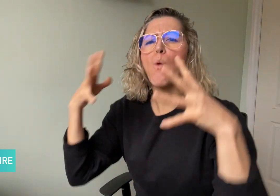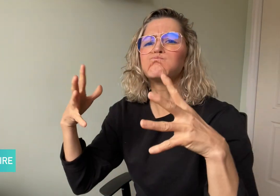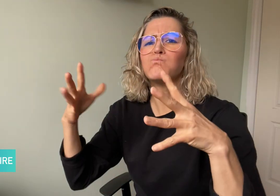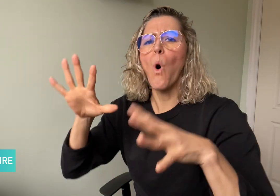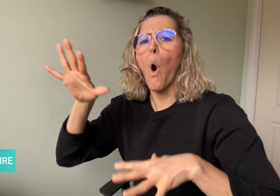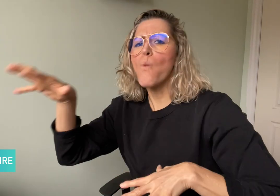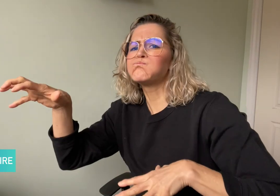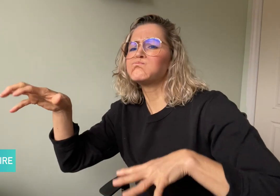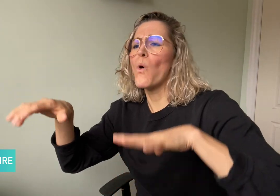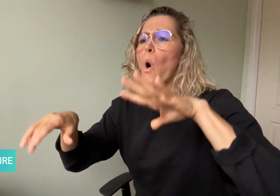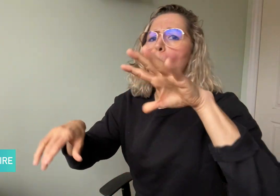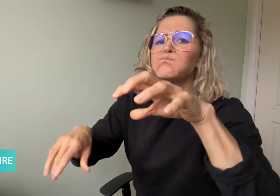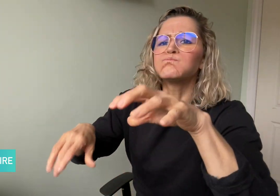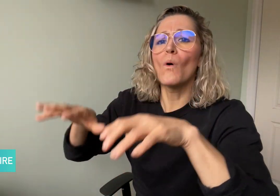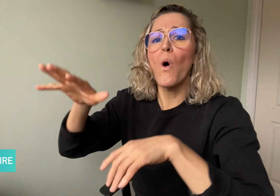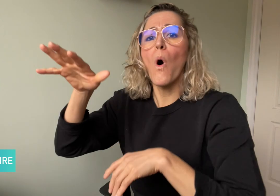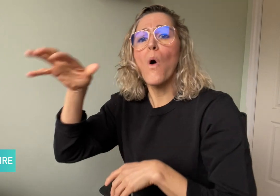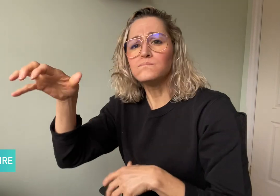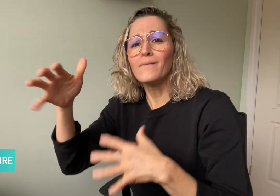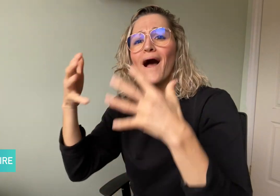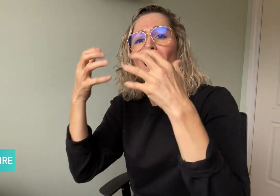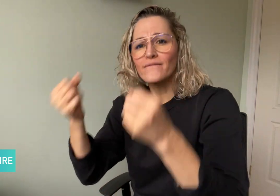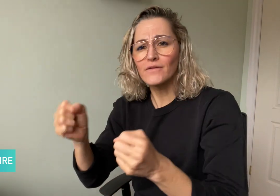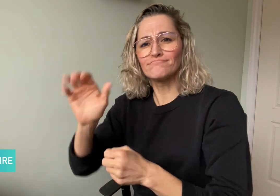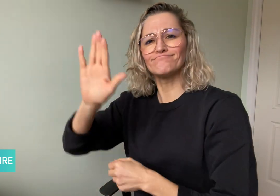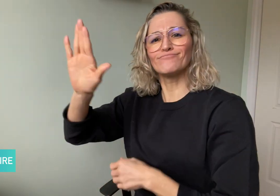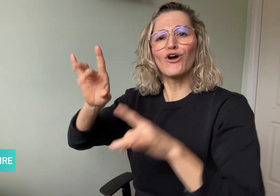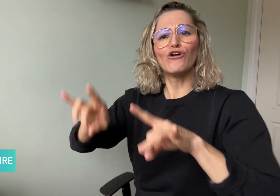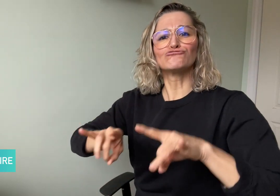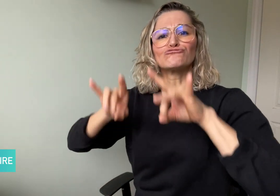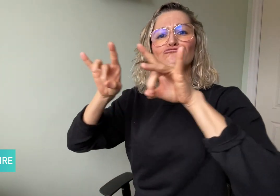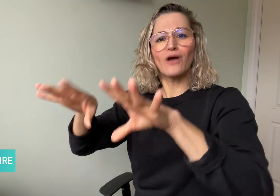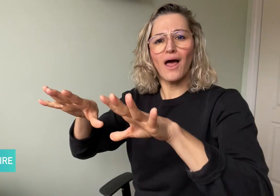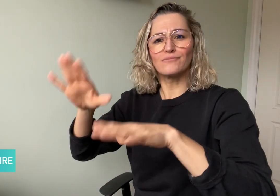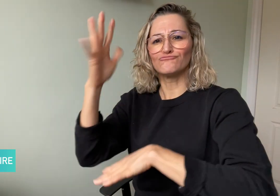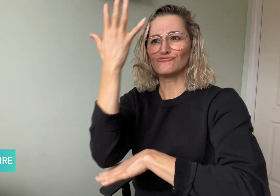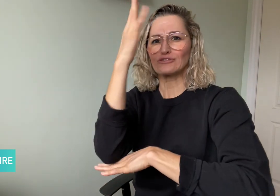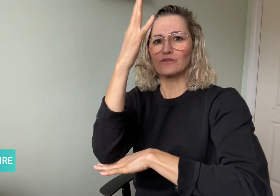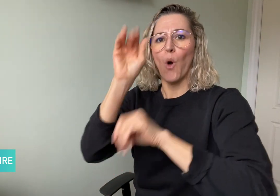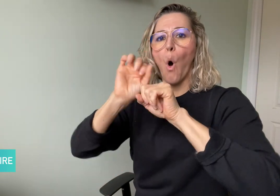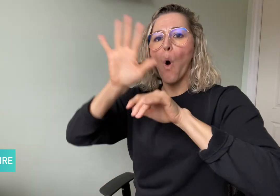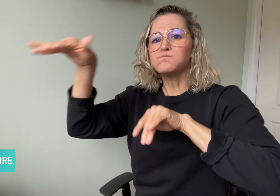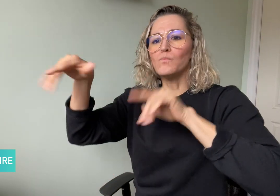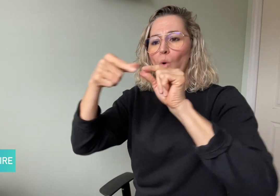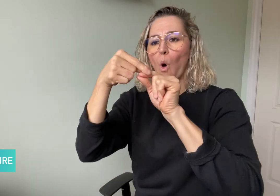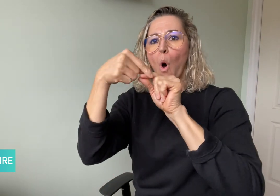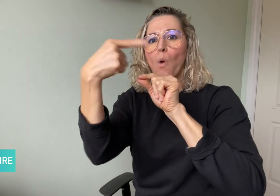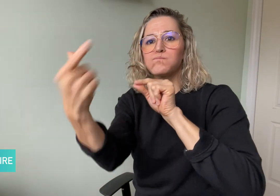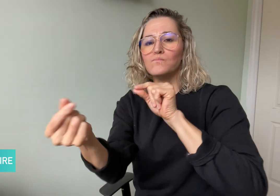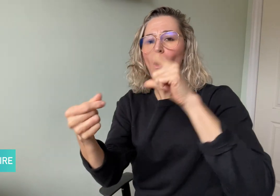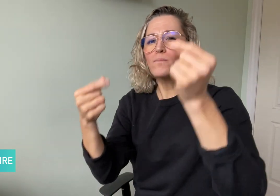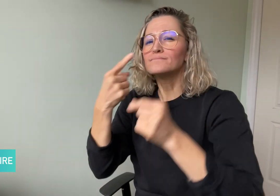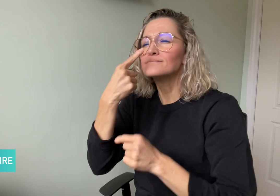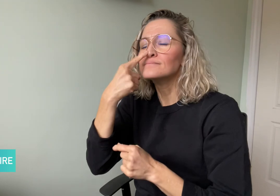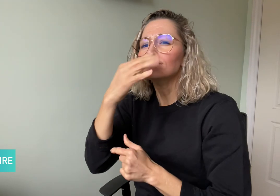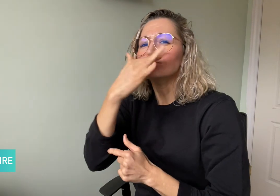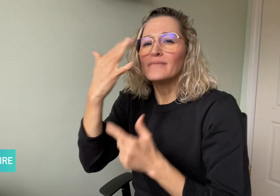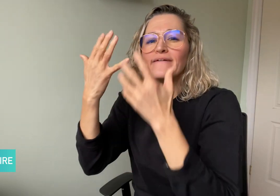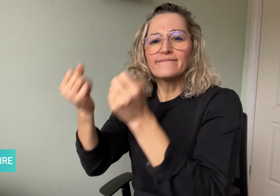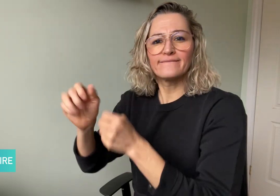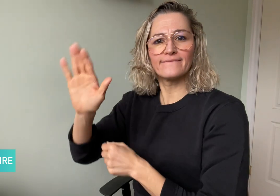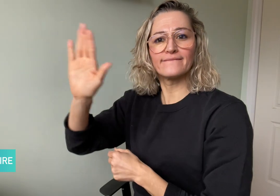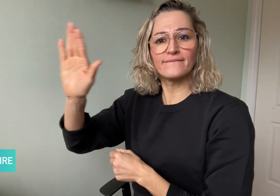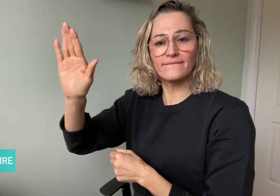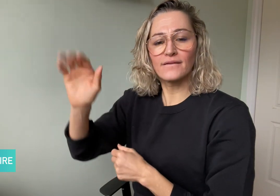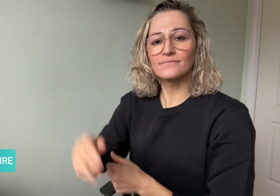with thin to thick woody shrubs and bushes, with some eucalypt trees.